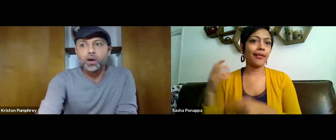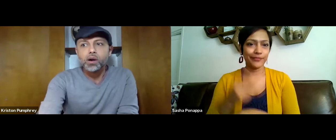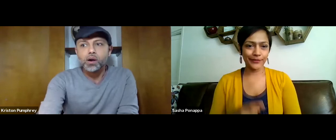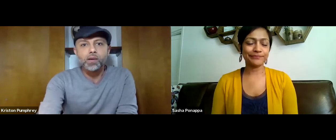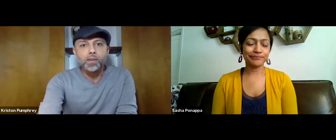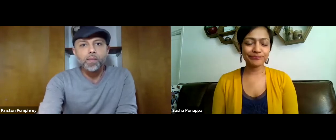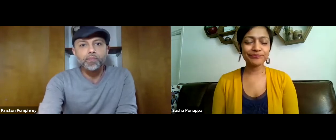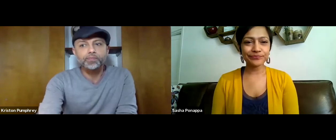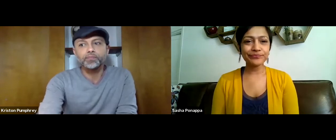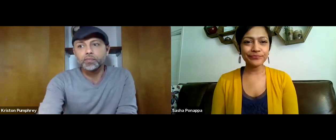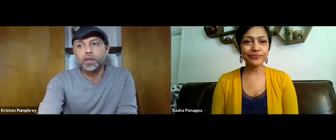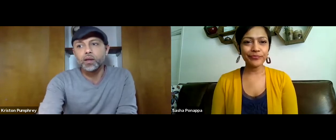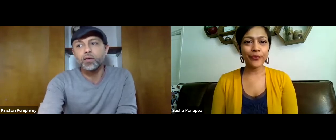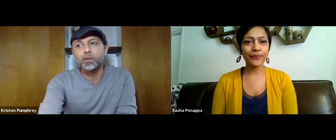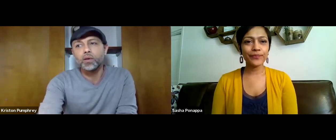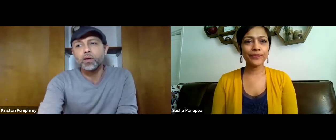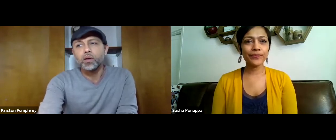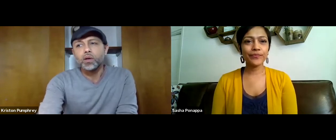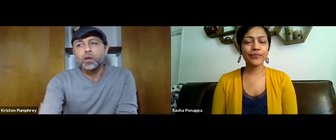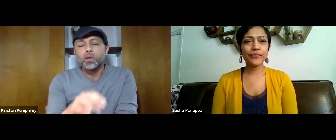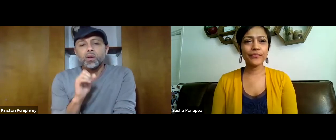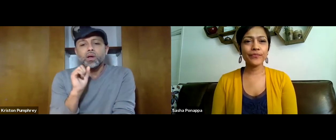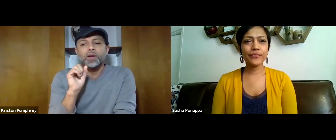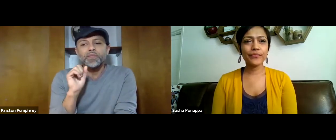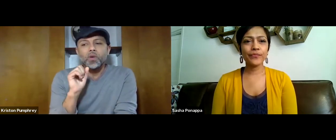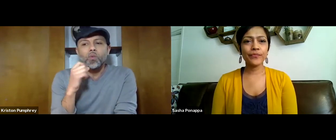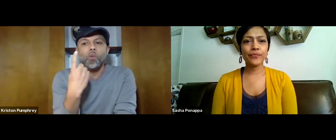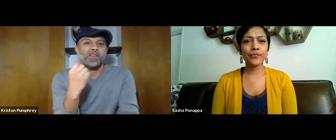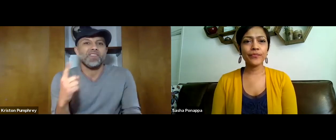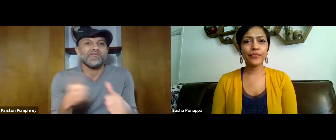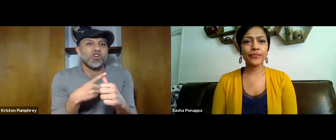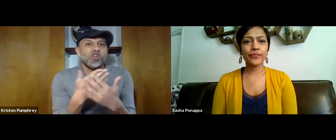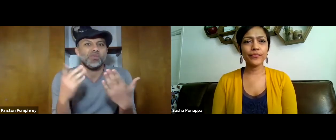they'd be able to partner with someone.